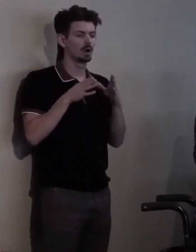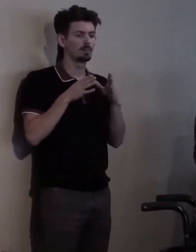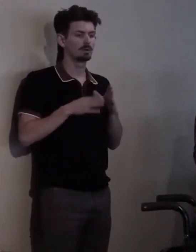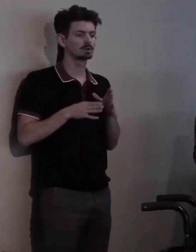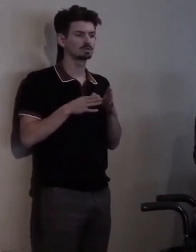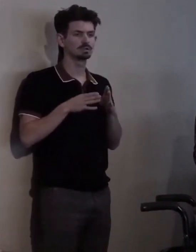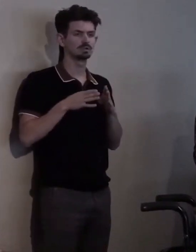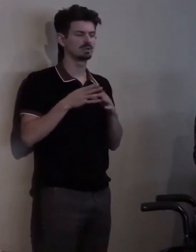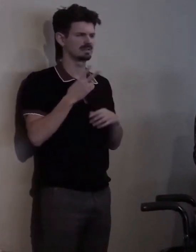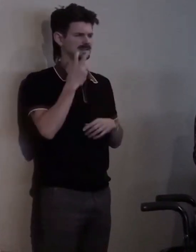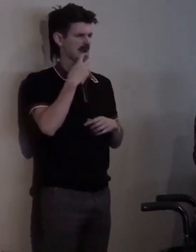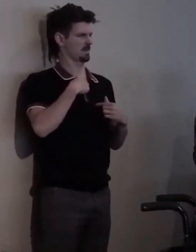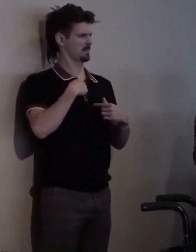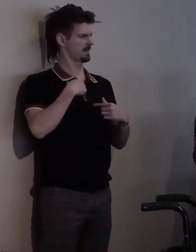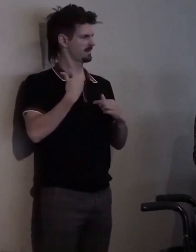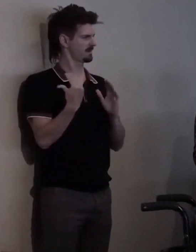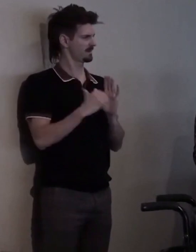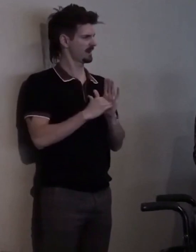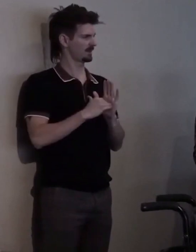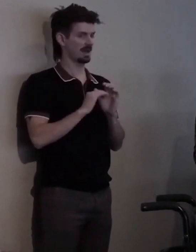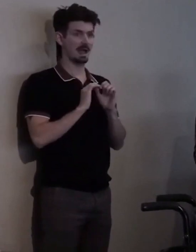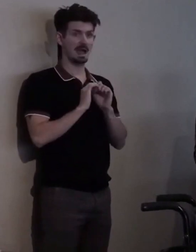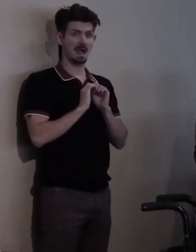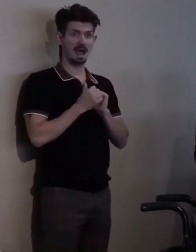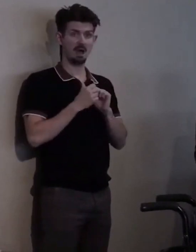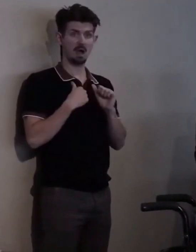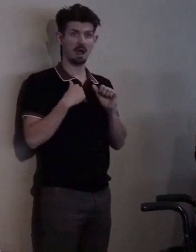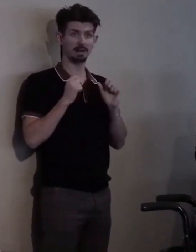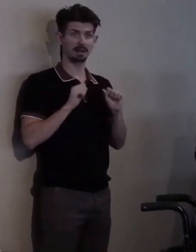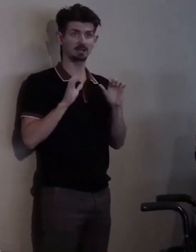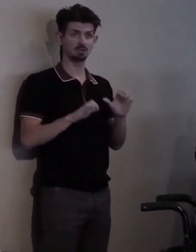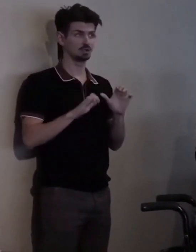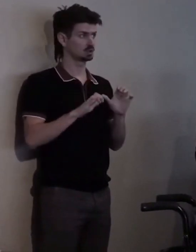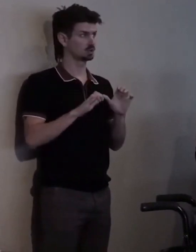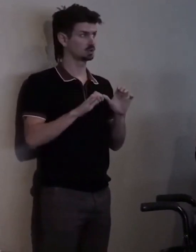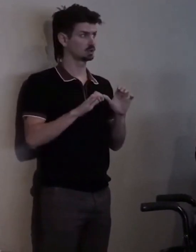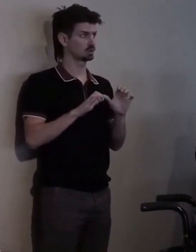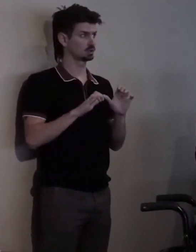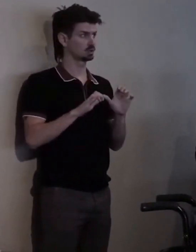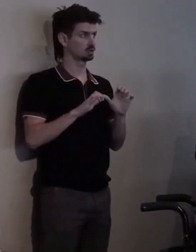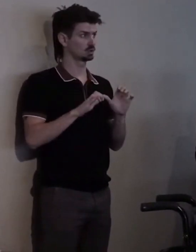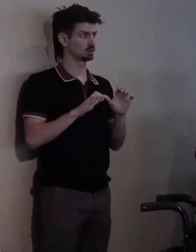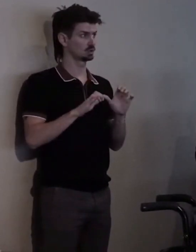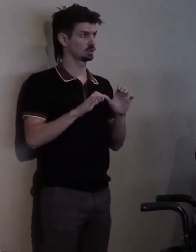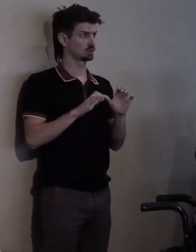about how I was going to be able to do the job I had just applied for.